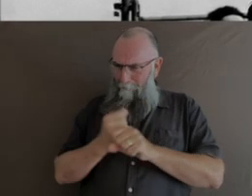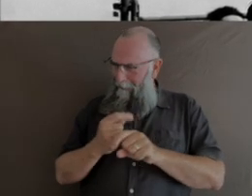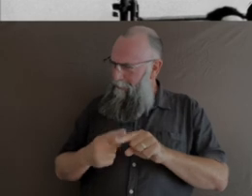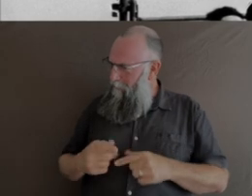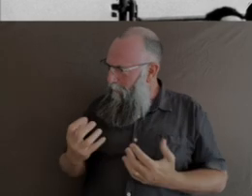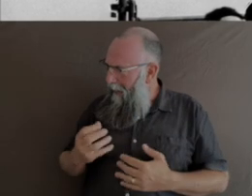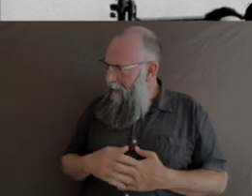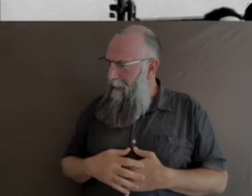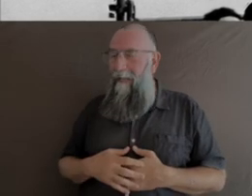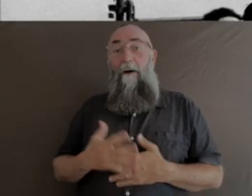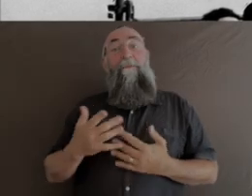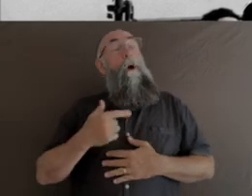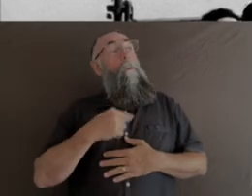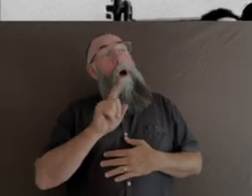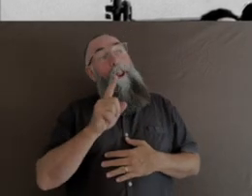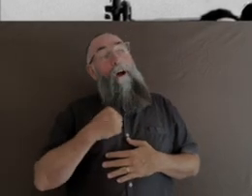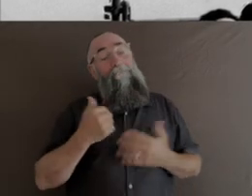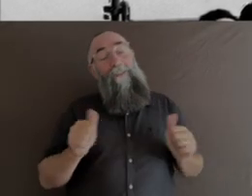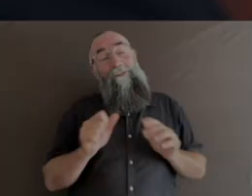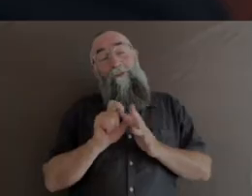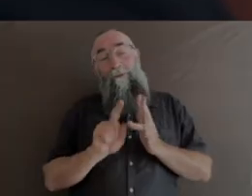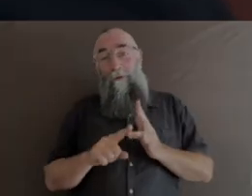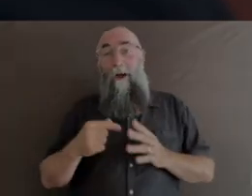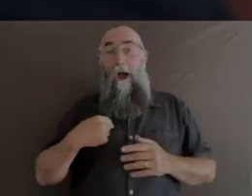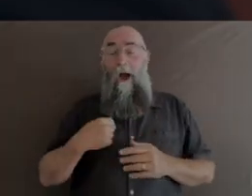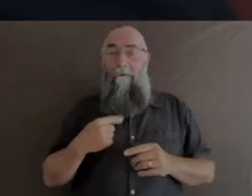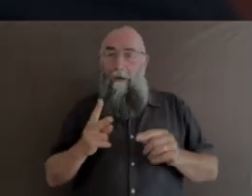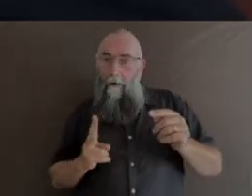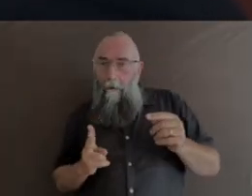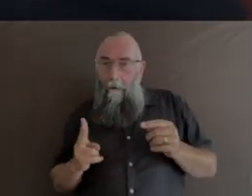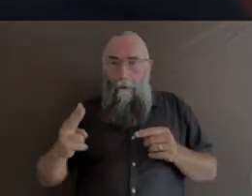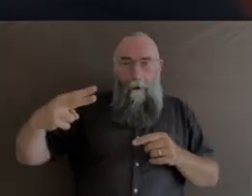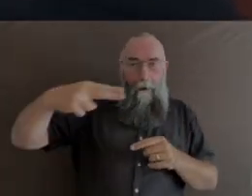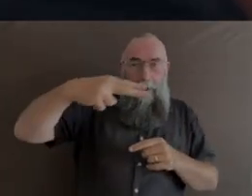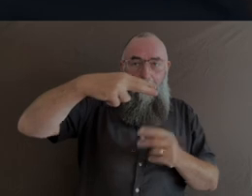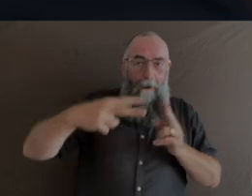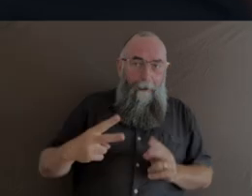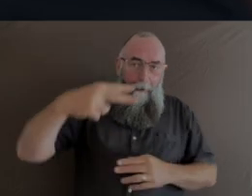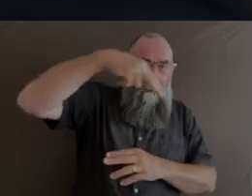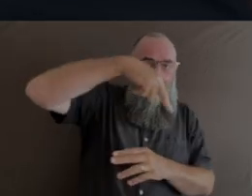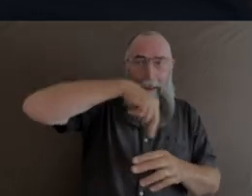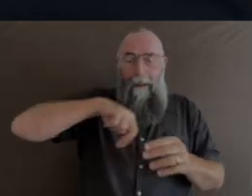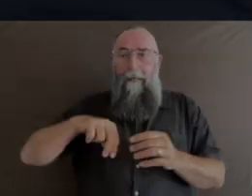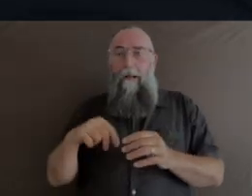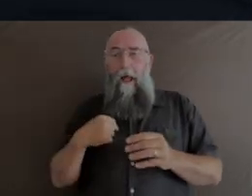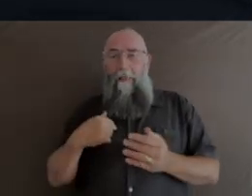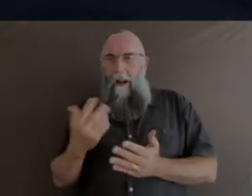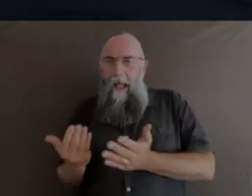I've cut out the image and manipulated it. I've added bodies to the scene which weren't actually there in rehearsal.